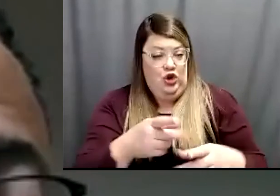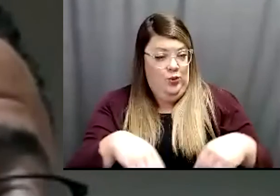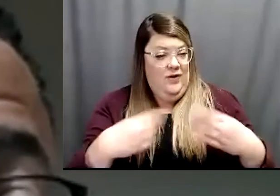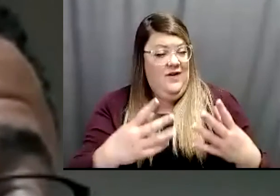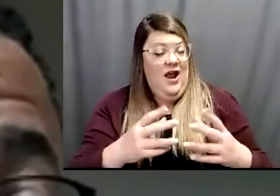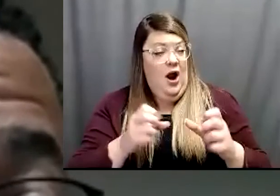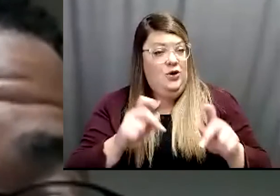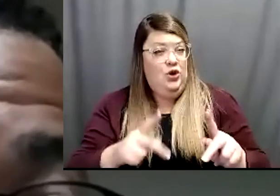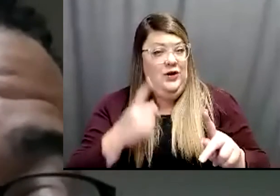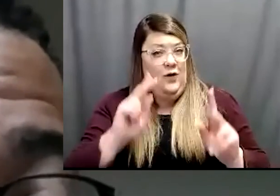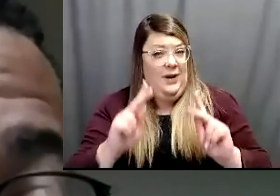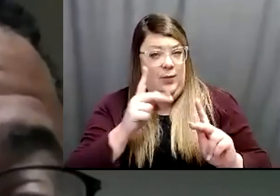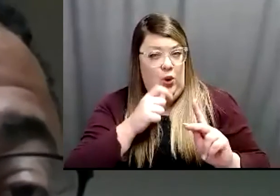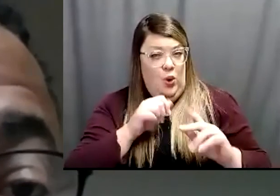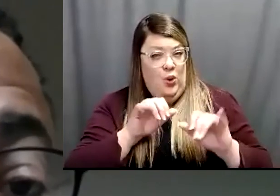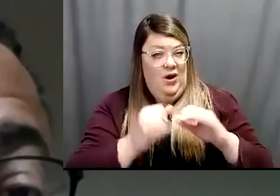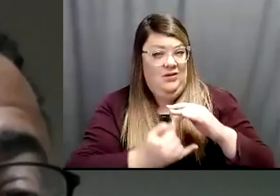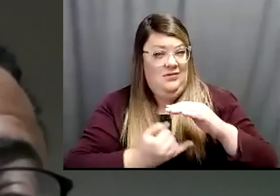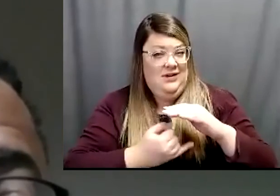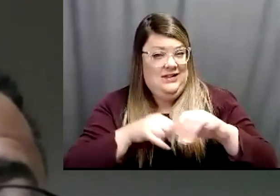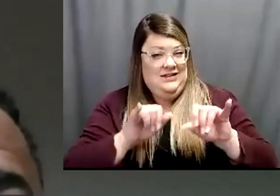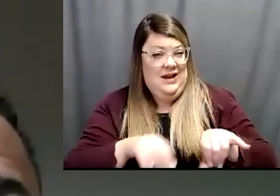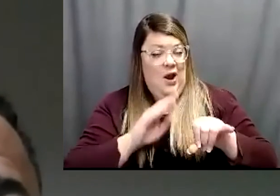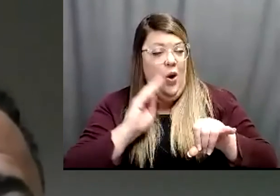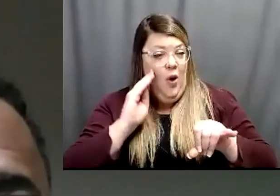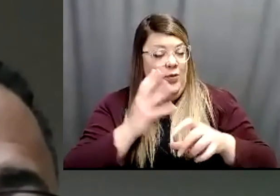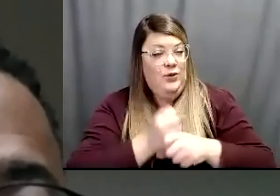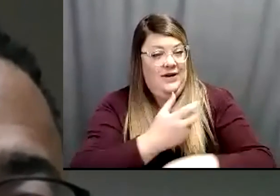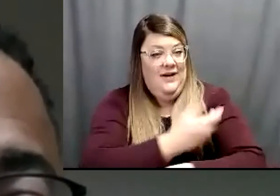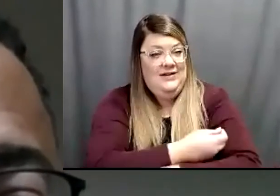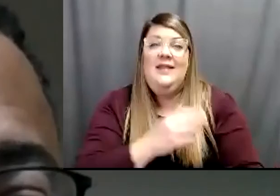That is a great question. That is a great question and yes we do. You know, one of the advantages of